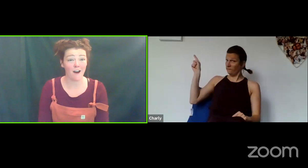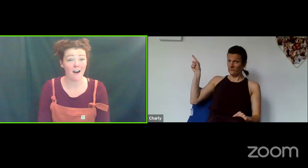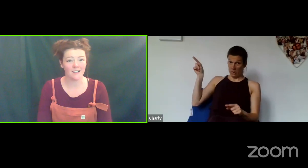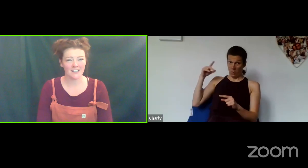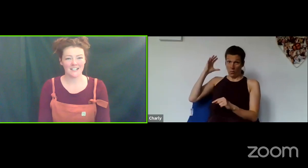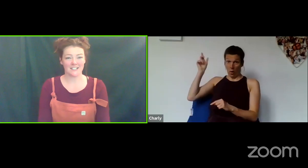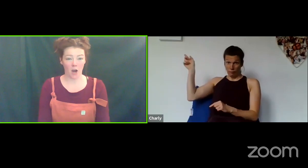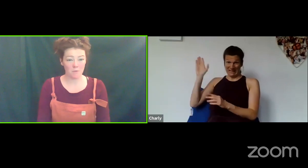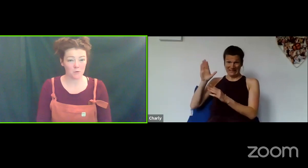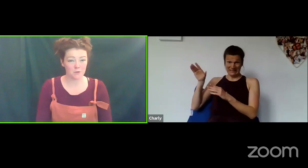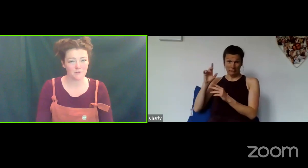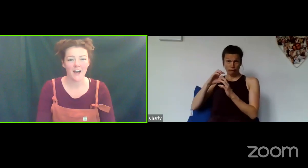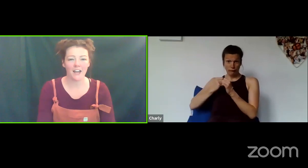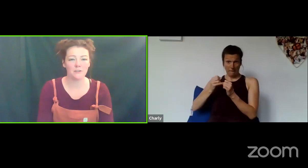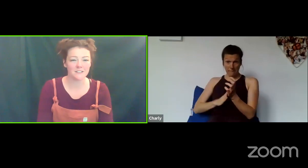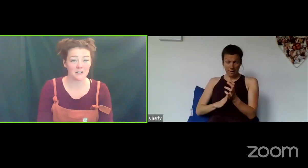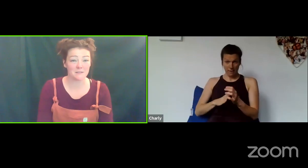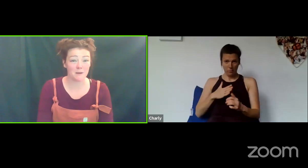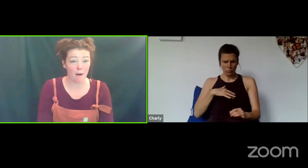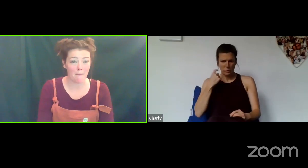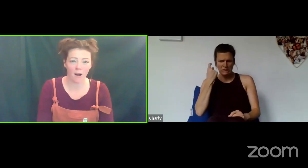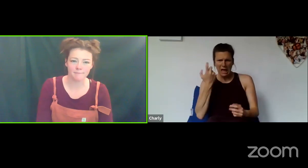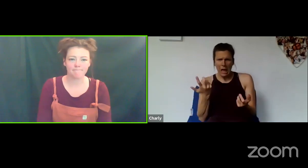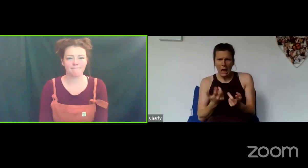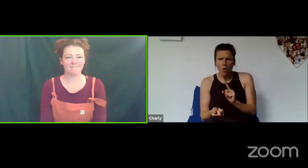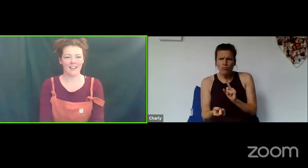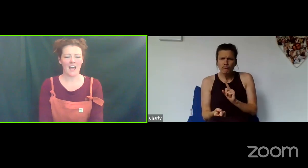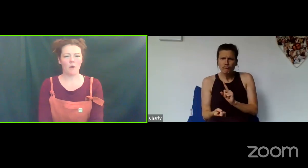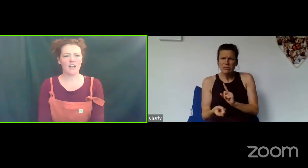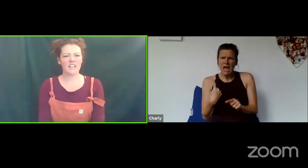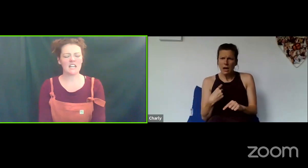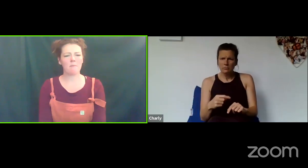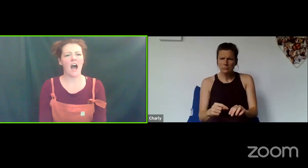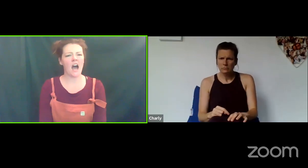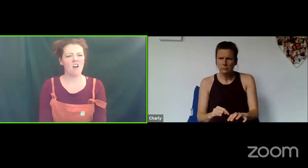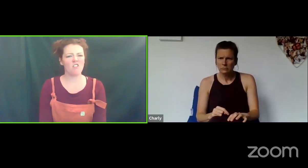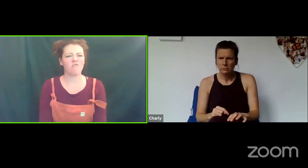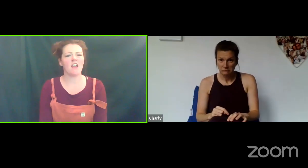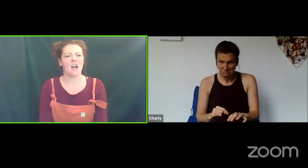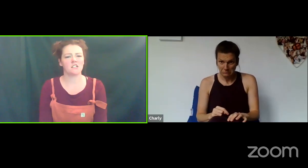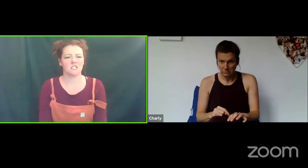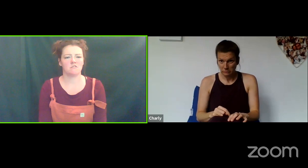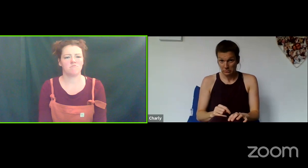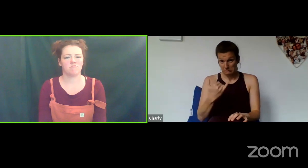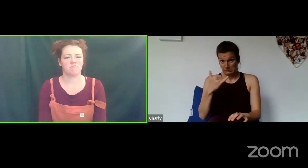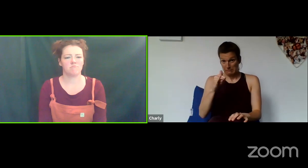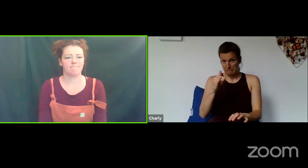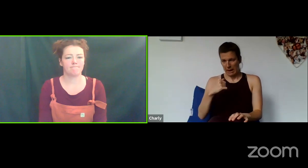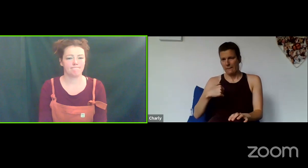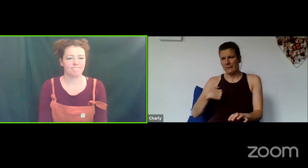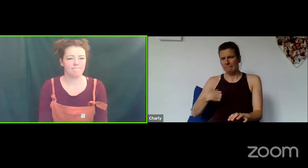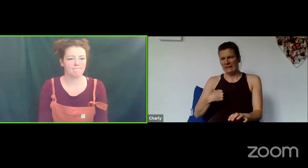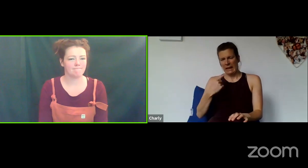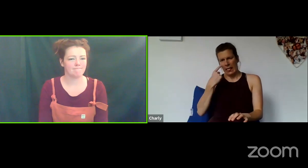So, I'm The Wolf and Laura's going to be Grandma and we're going to think about how they react.